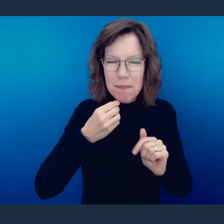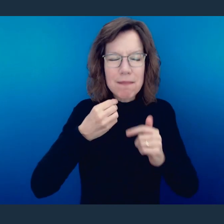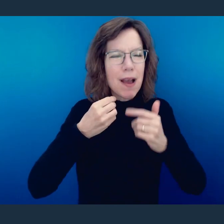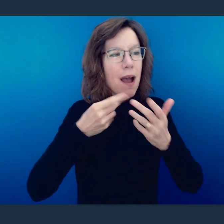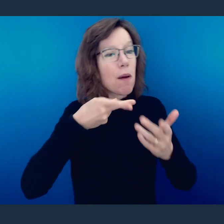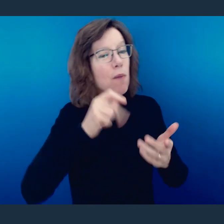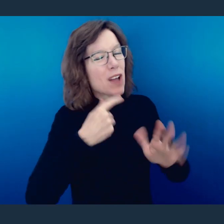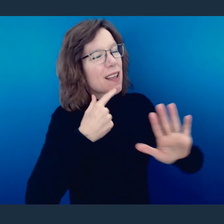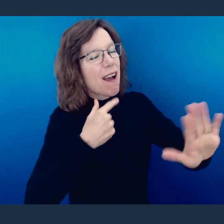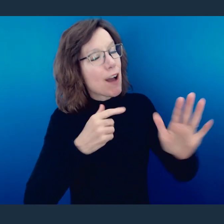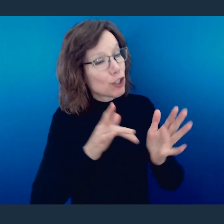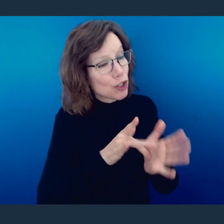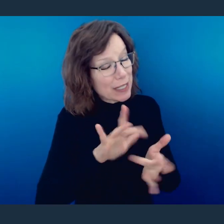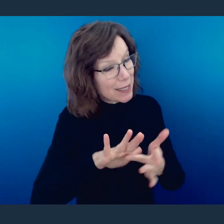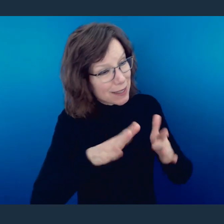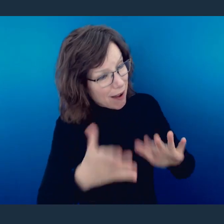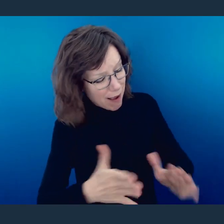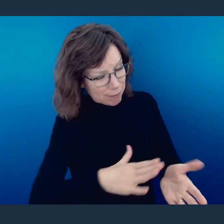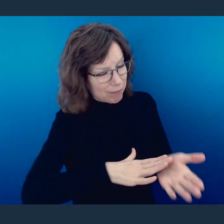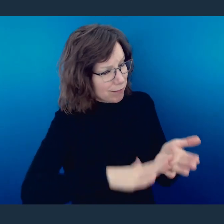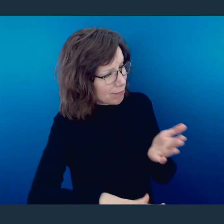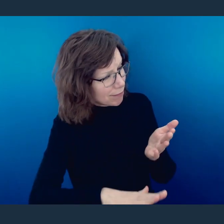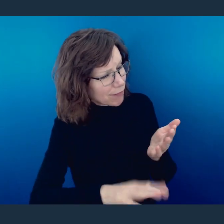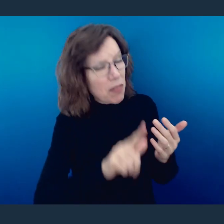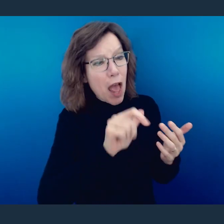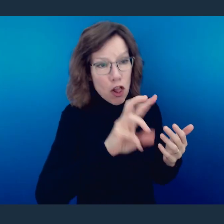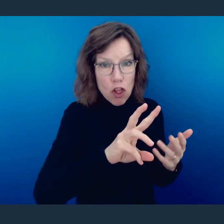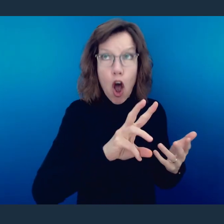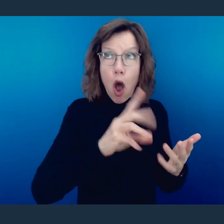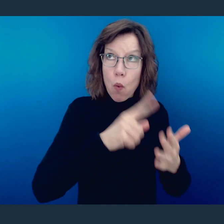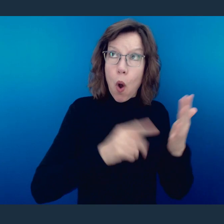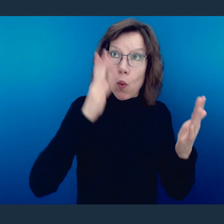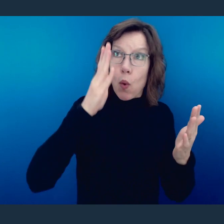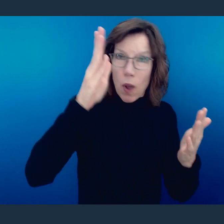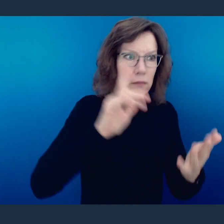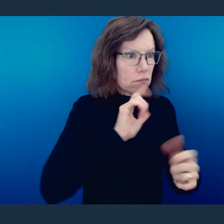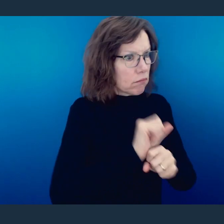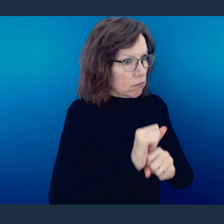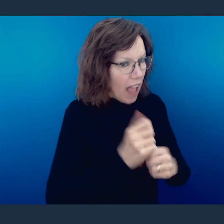Jesus has died and washed away or fulfilled the law. There are certain things that because